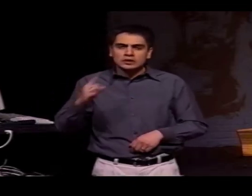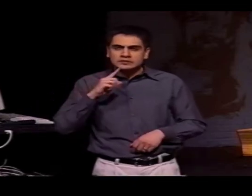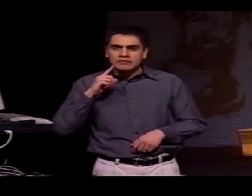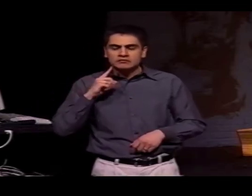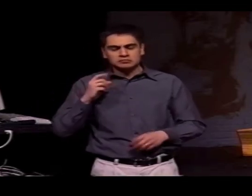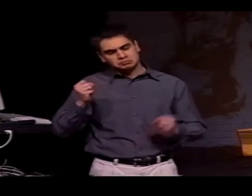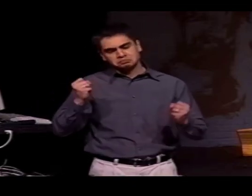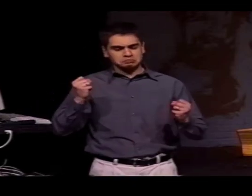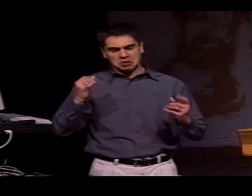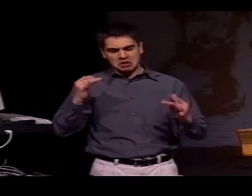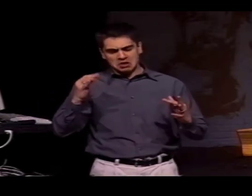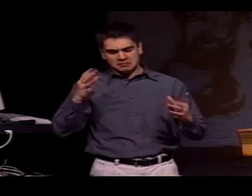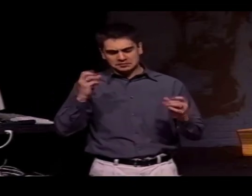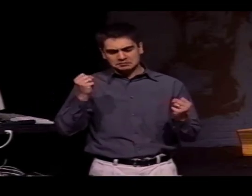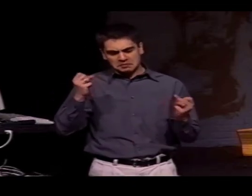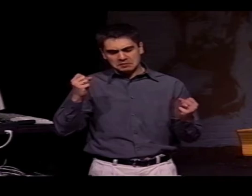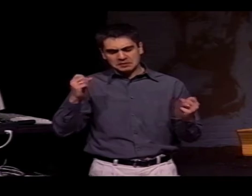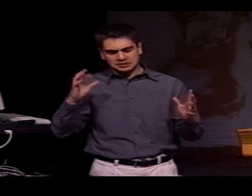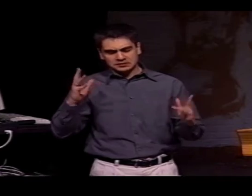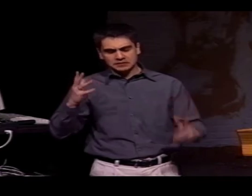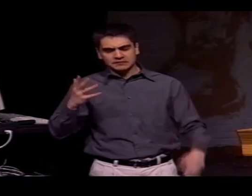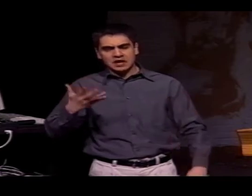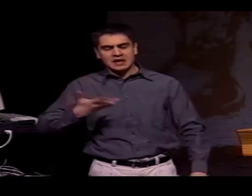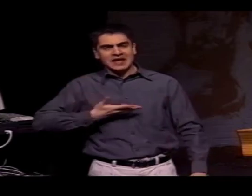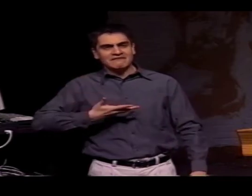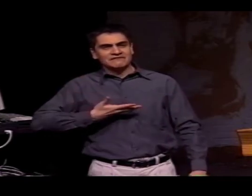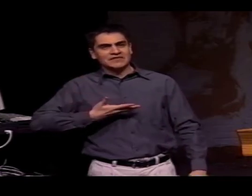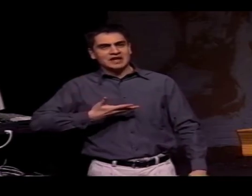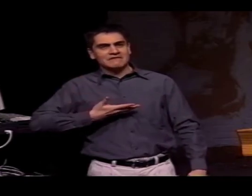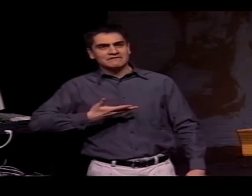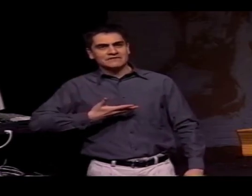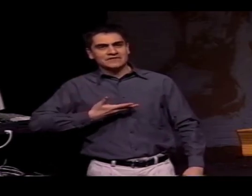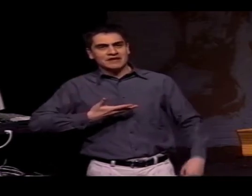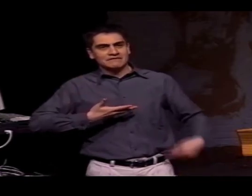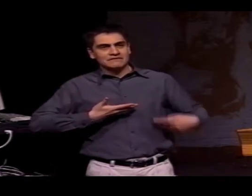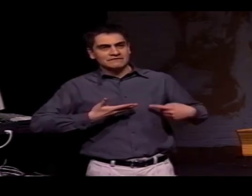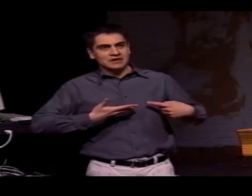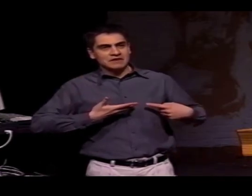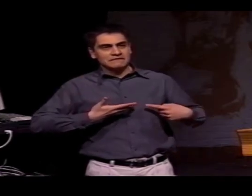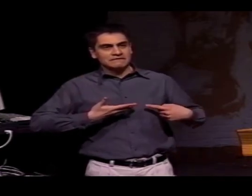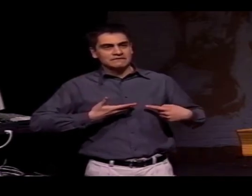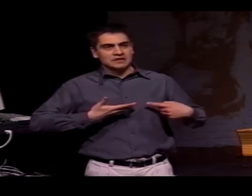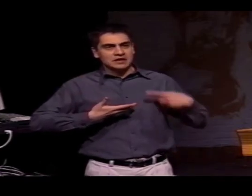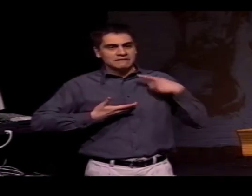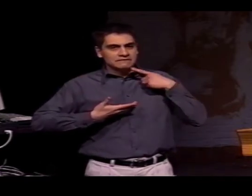OH. OH. THE SIGN FOR LSM IS PRODUCED LIKE THIS,